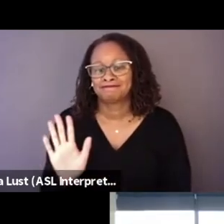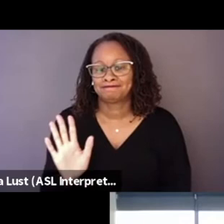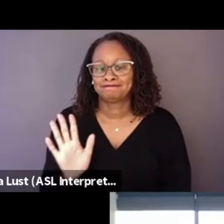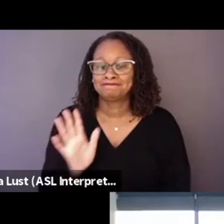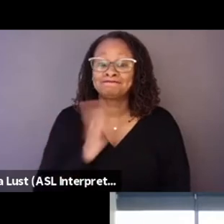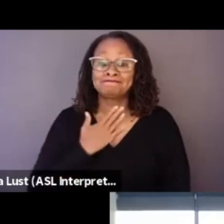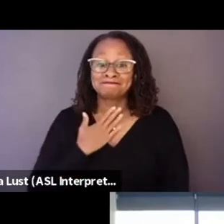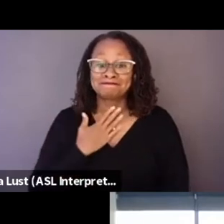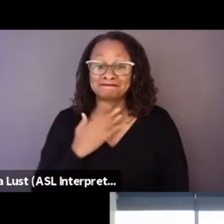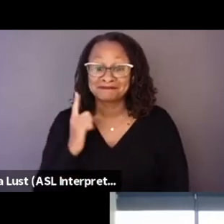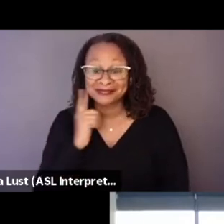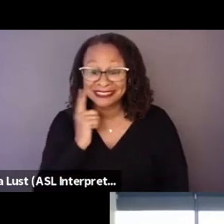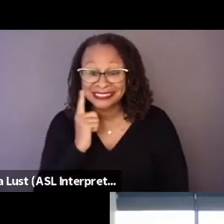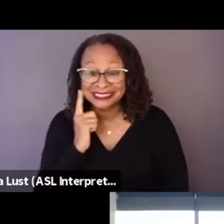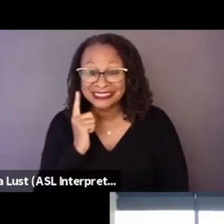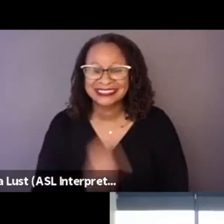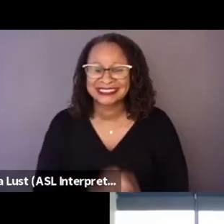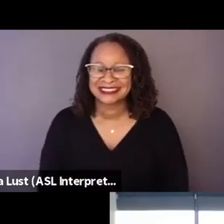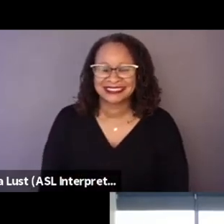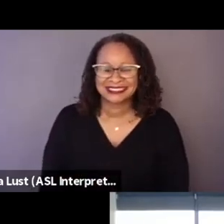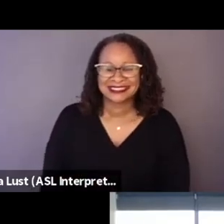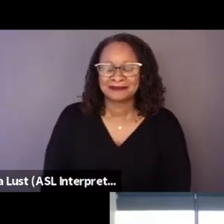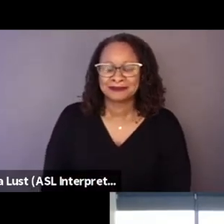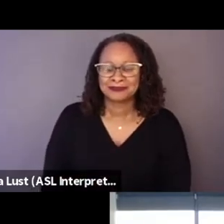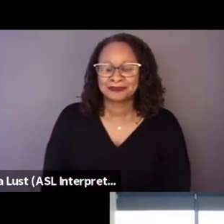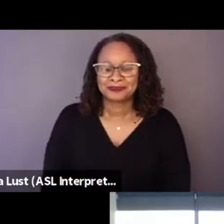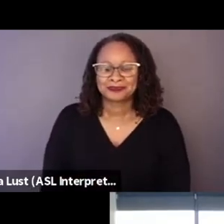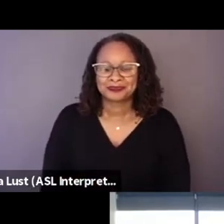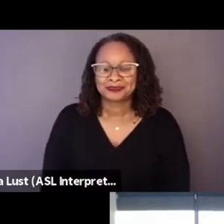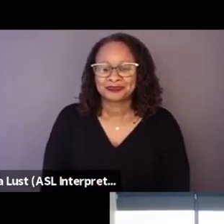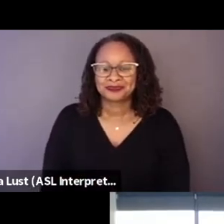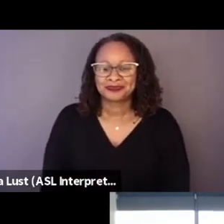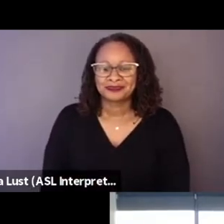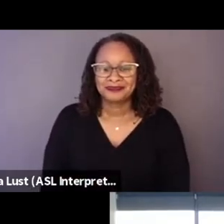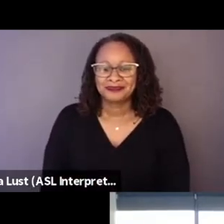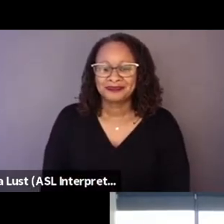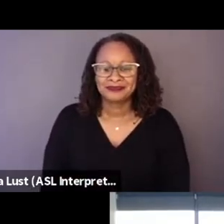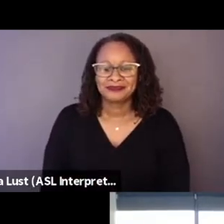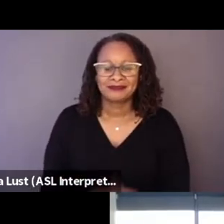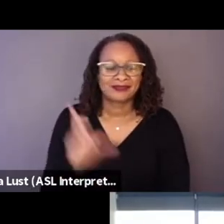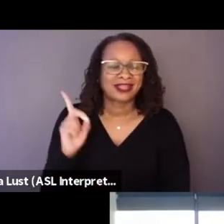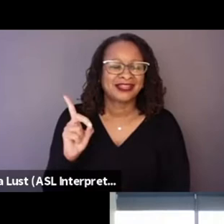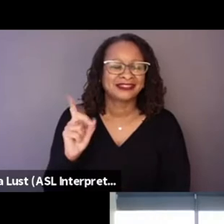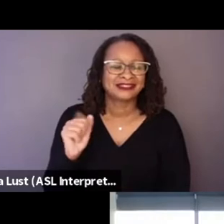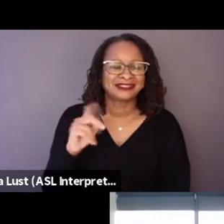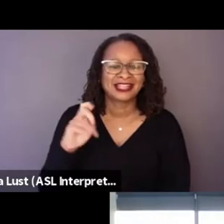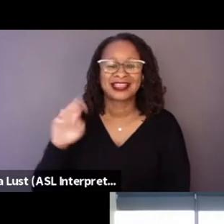Oh, you have to unmute. Oh, there you go. Daniela and I had a conversation before this,